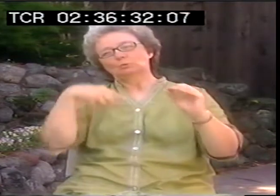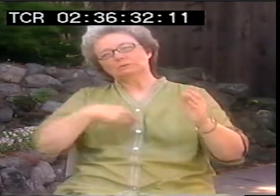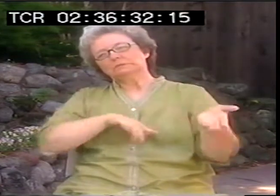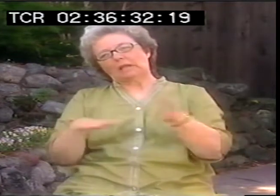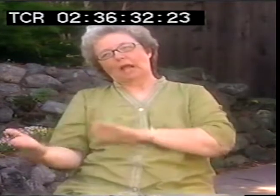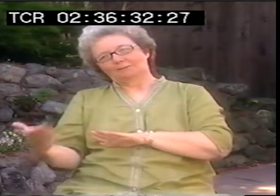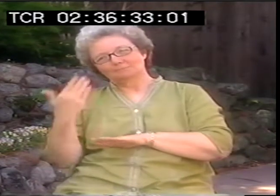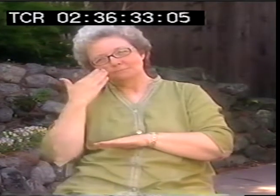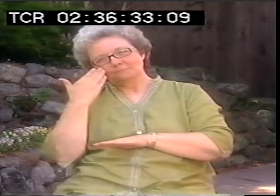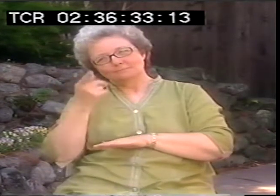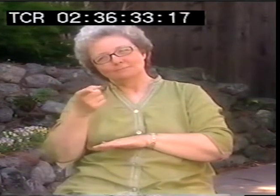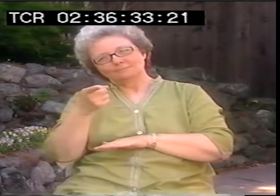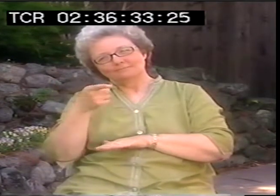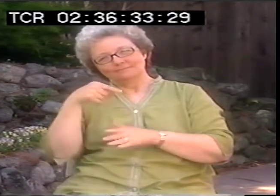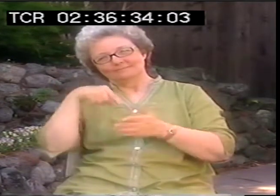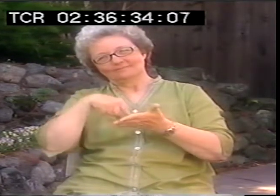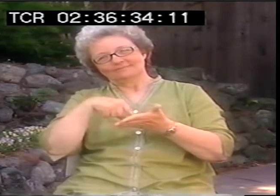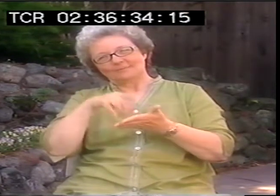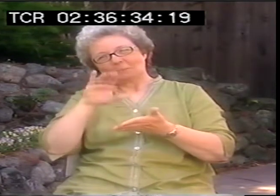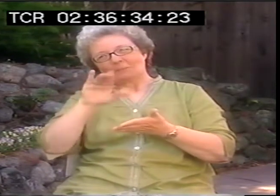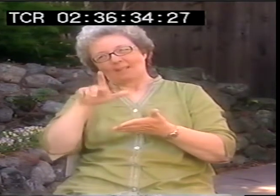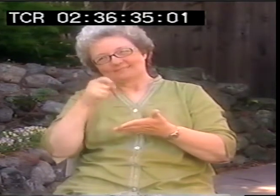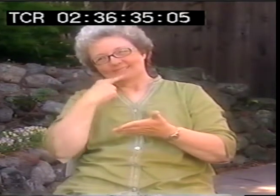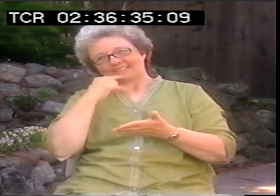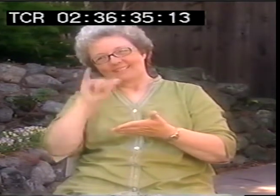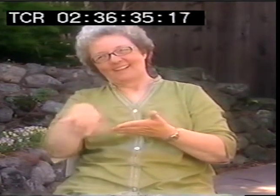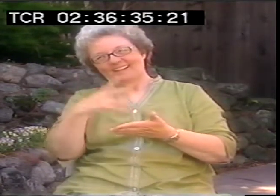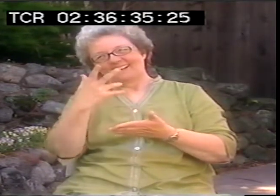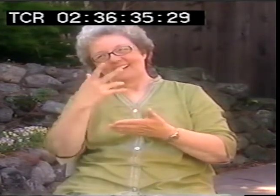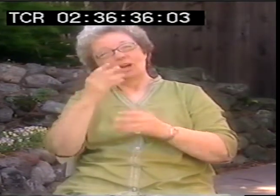If you don't have a vision you die, right? I'll tell you my vision. The Bible says that.